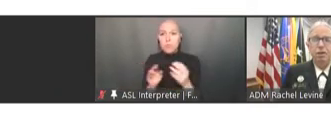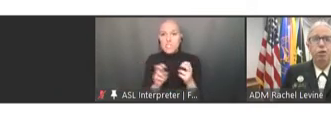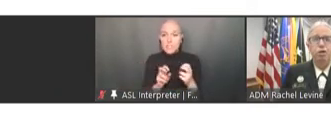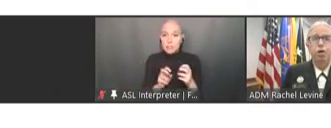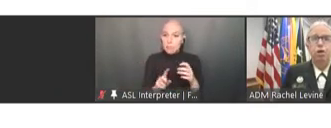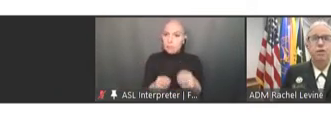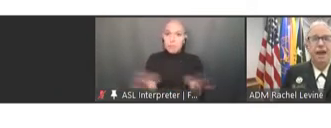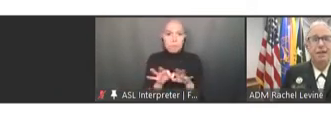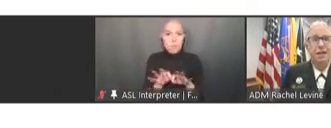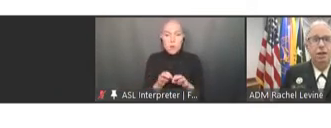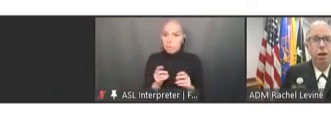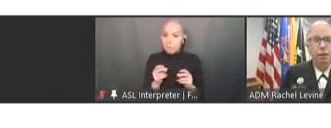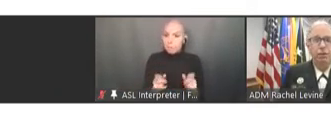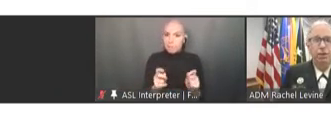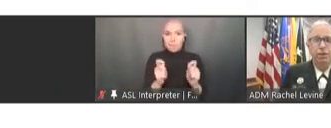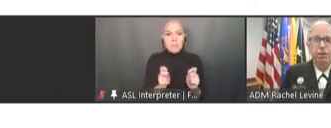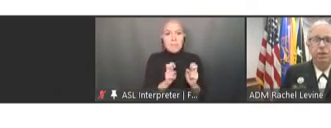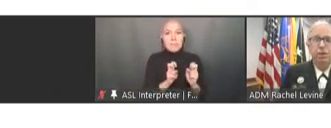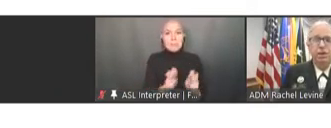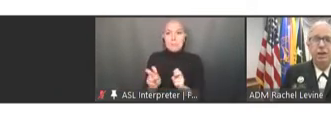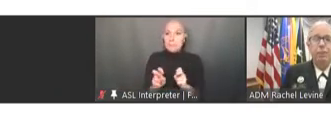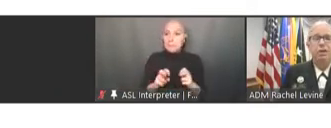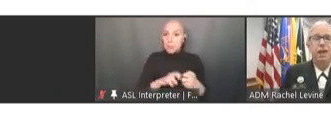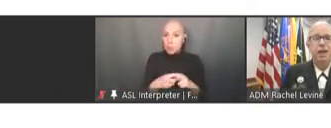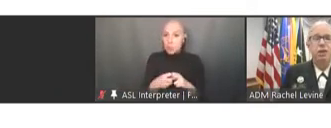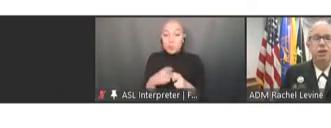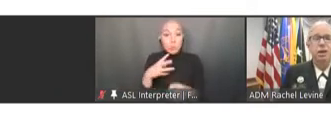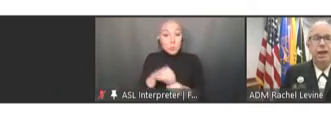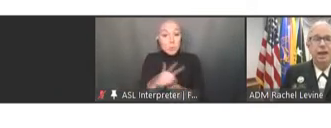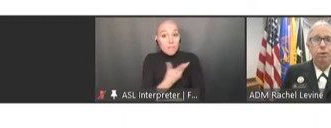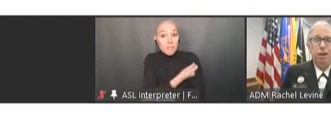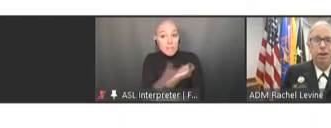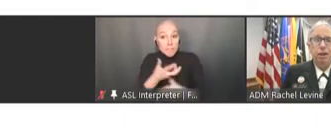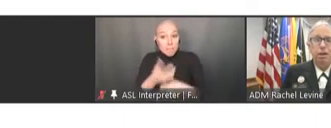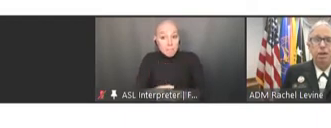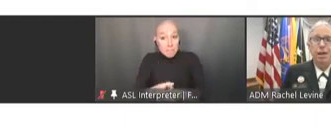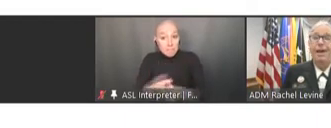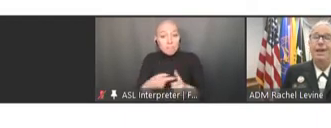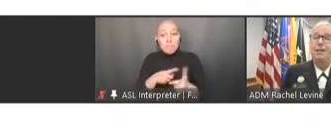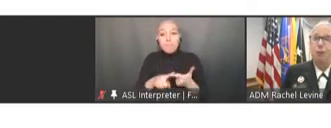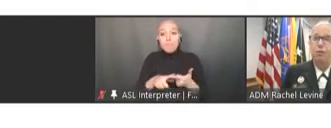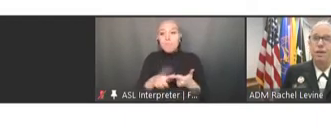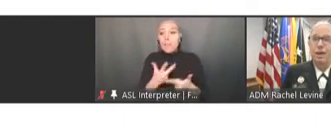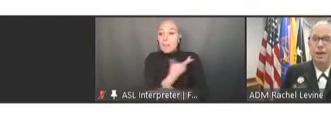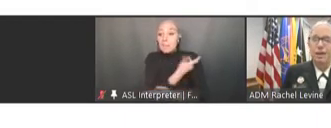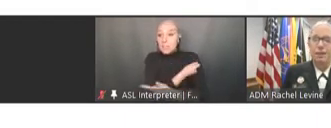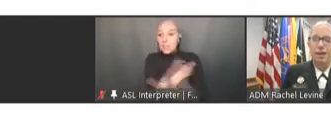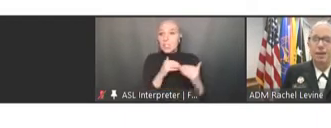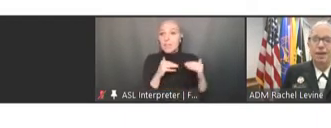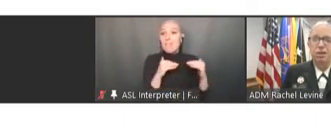Those include vaccine confidence, immunization equity, and the COVID-19 vaccination.